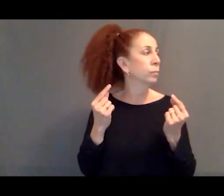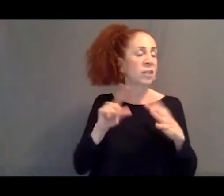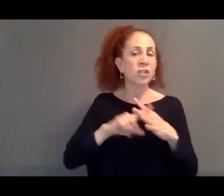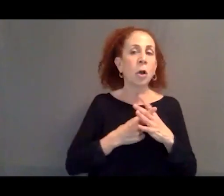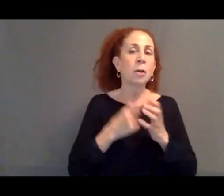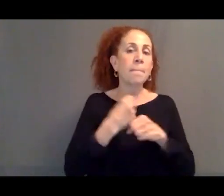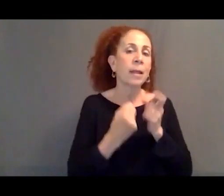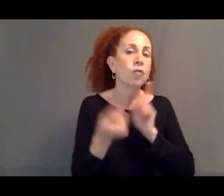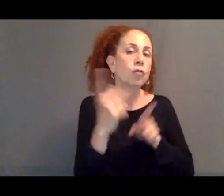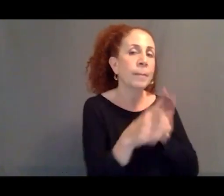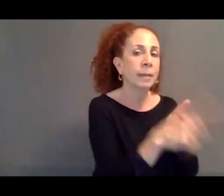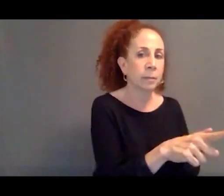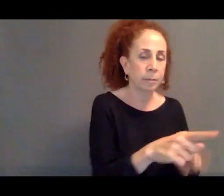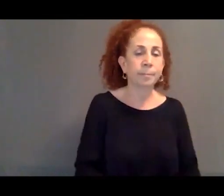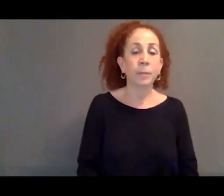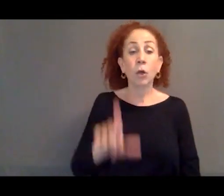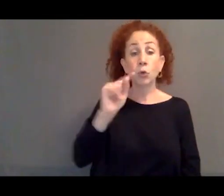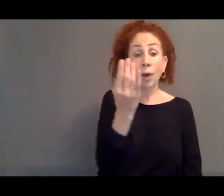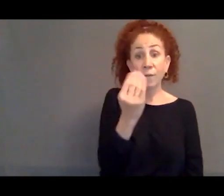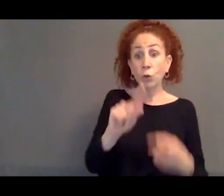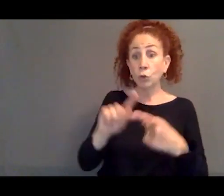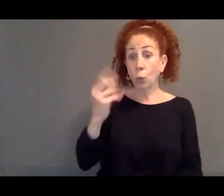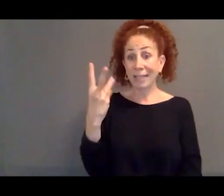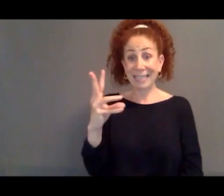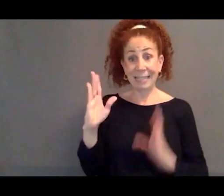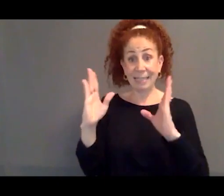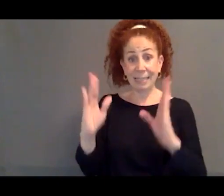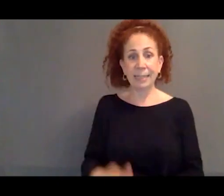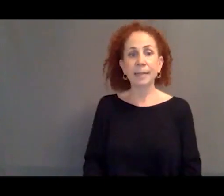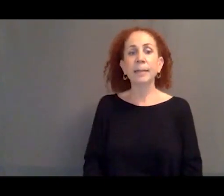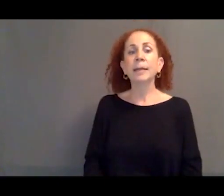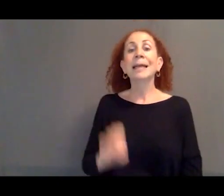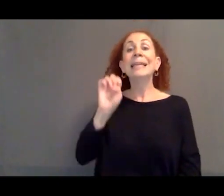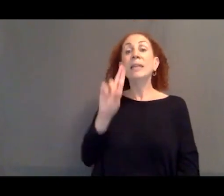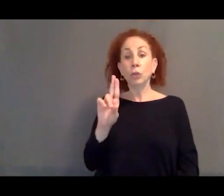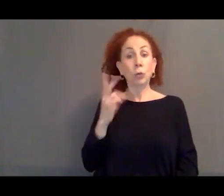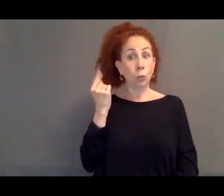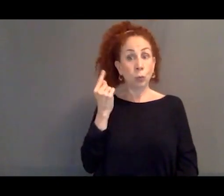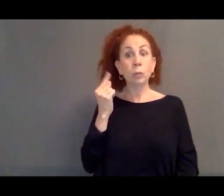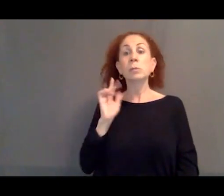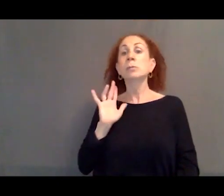So in this period of between 2014 and 2016, the EU began reaching out to essentially gatekeeping